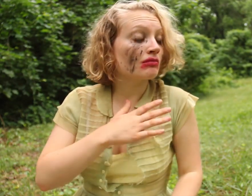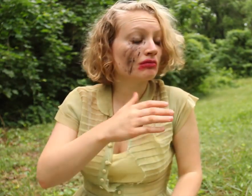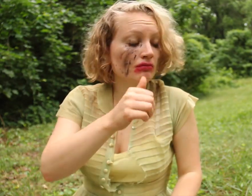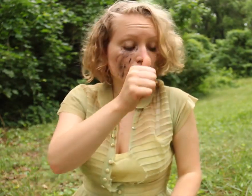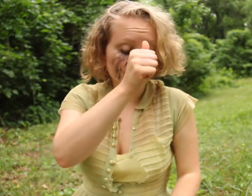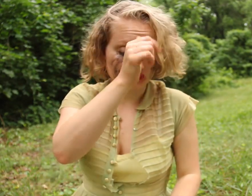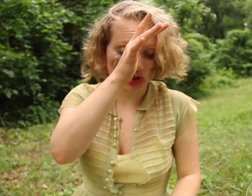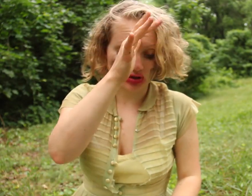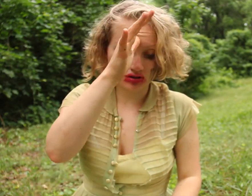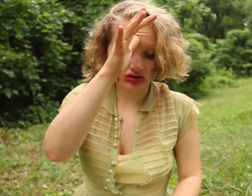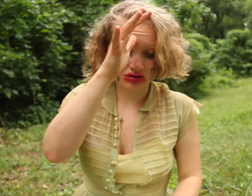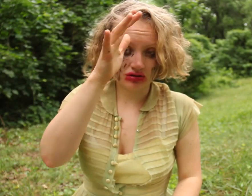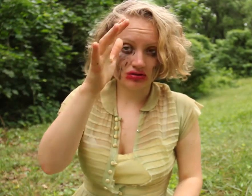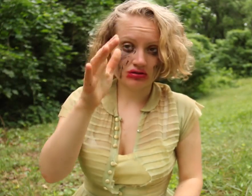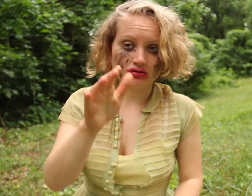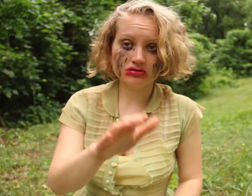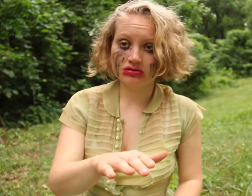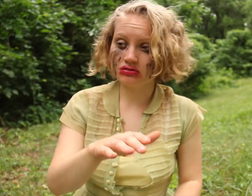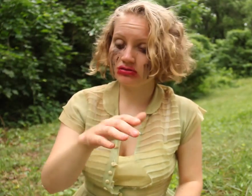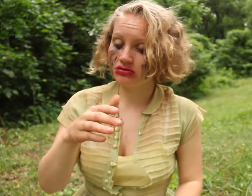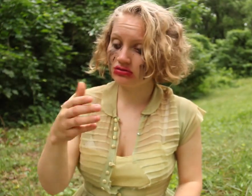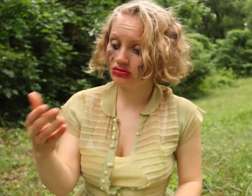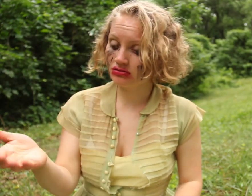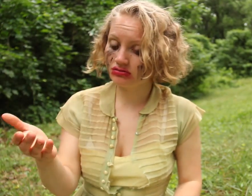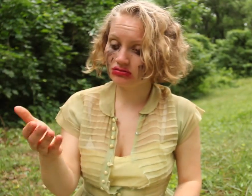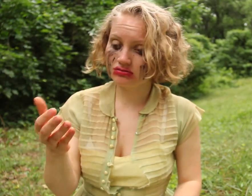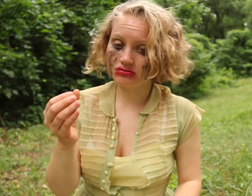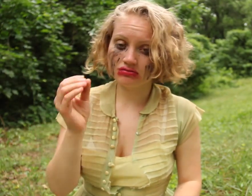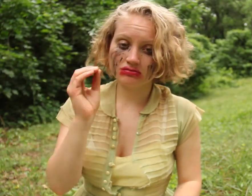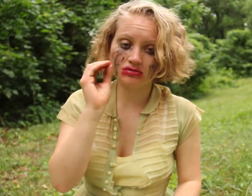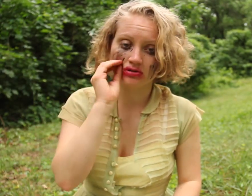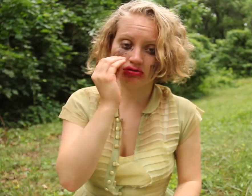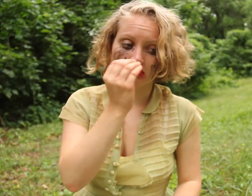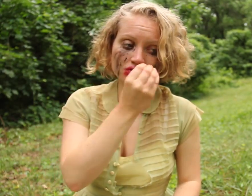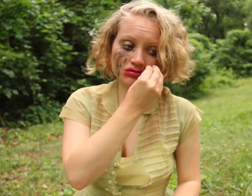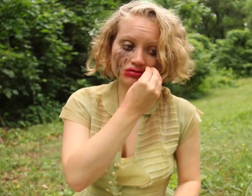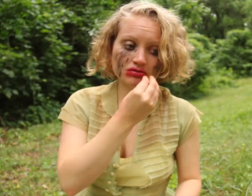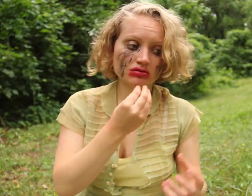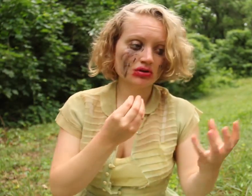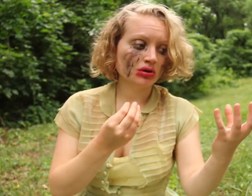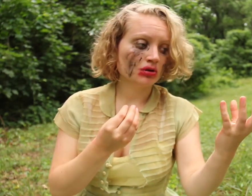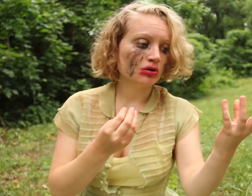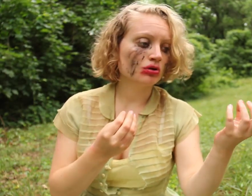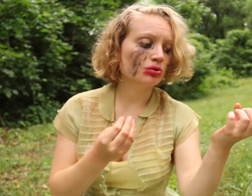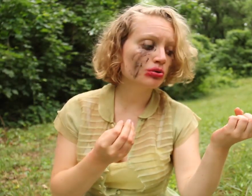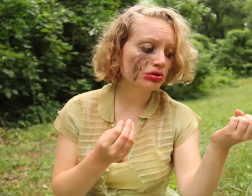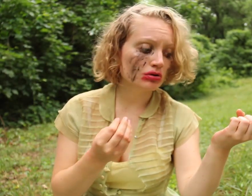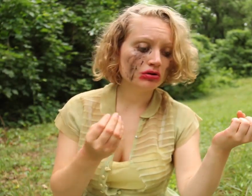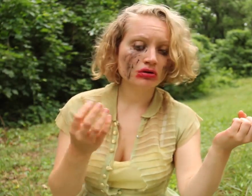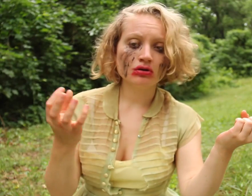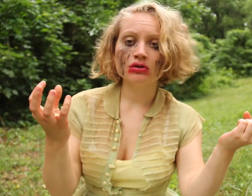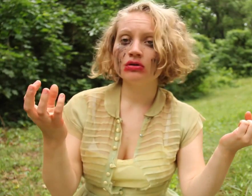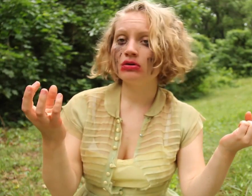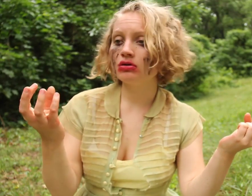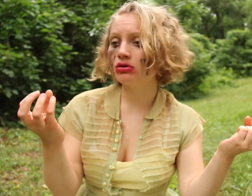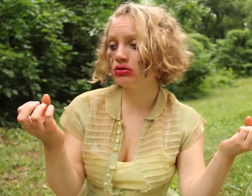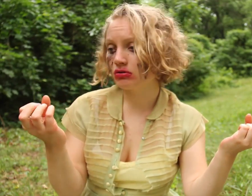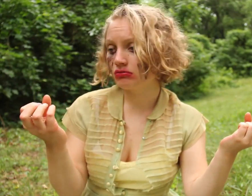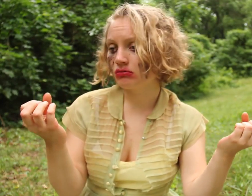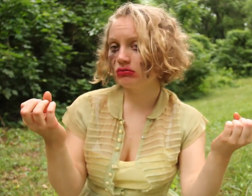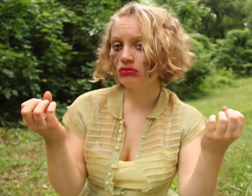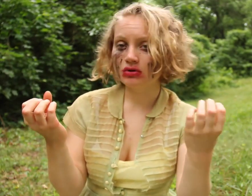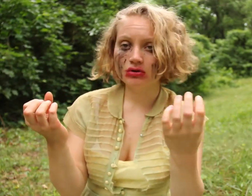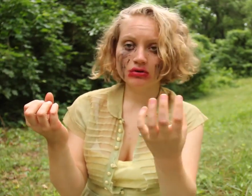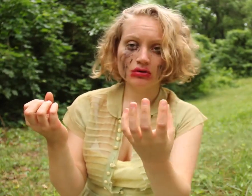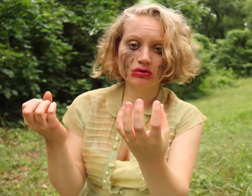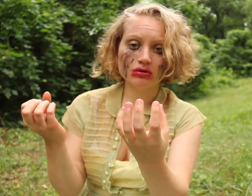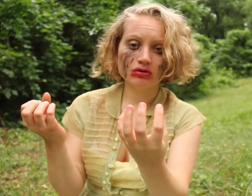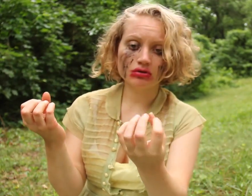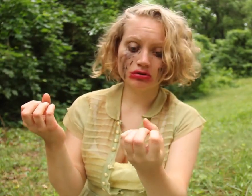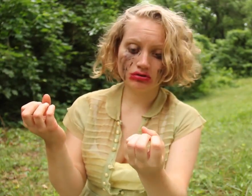I would give you some violets, but they withered all when my father died.